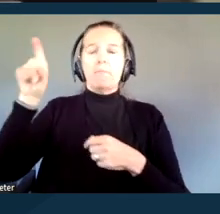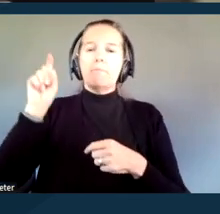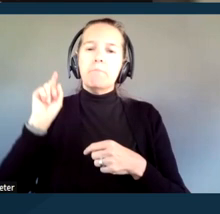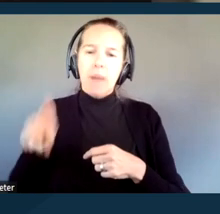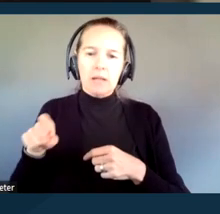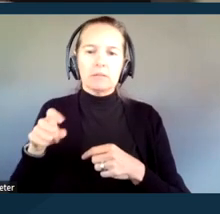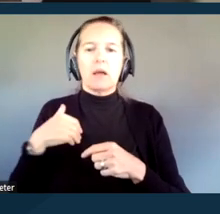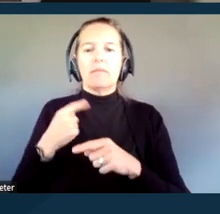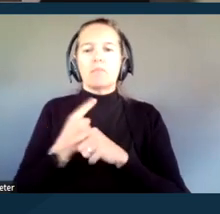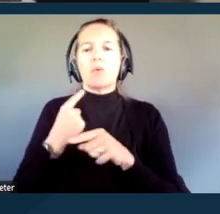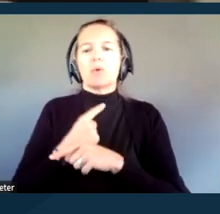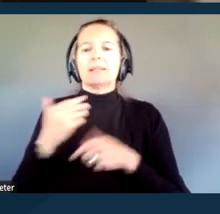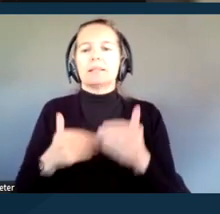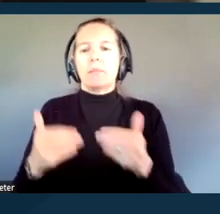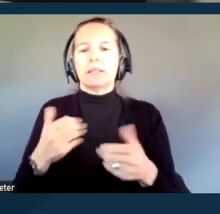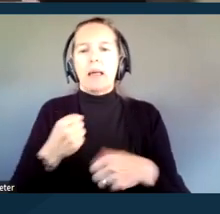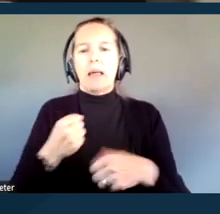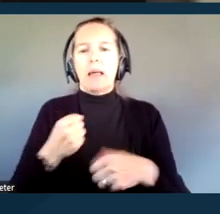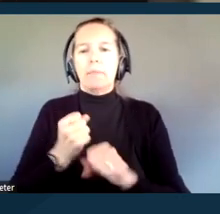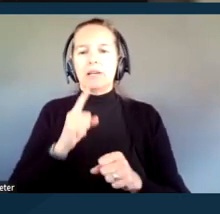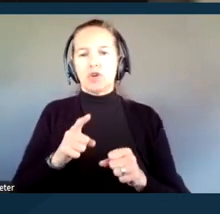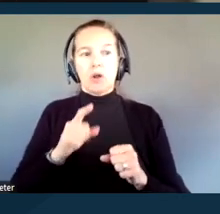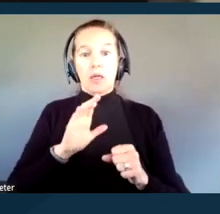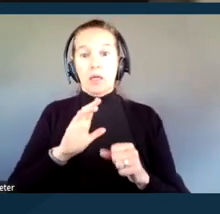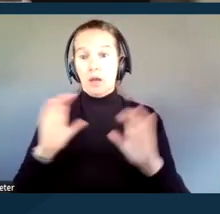to ensure that communications with people with disabilities